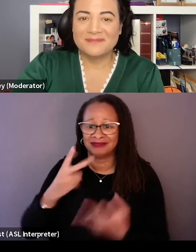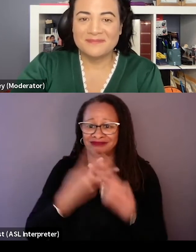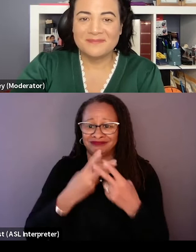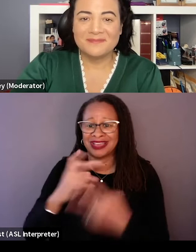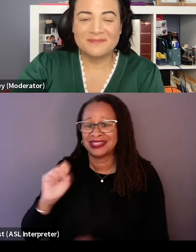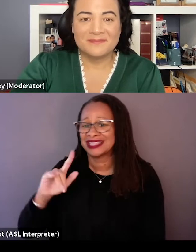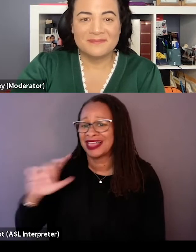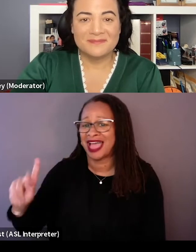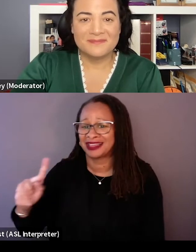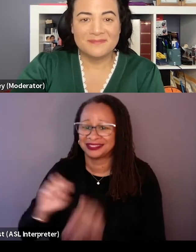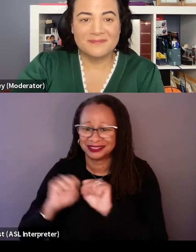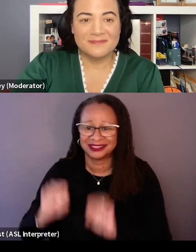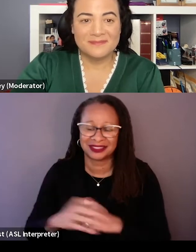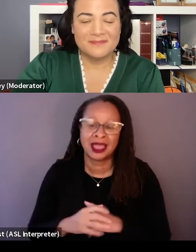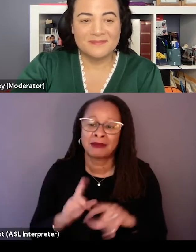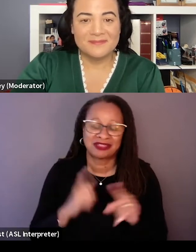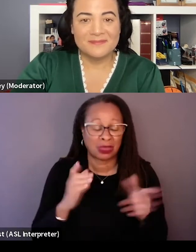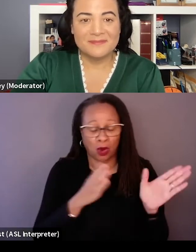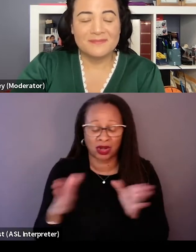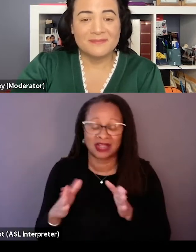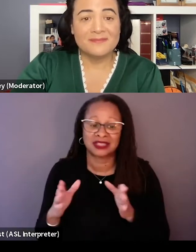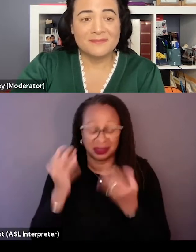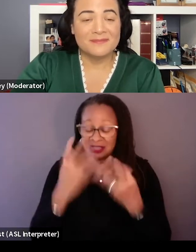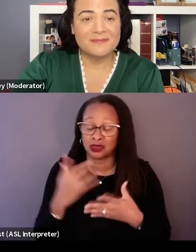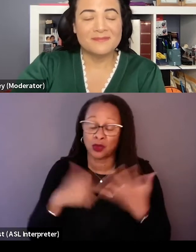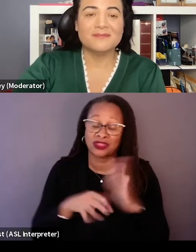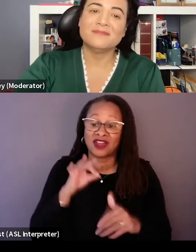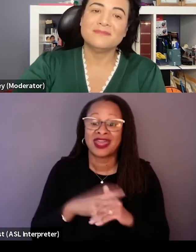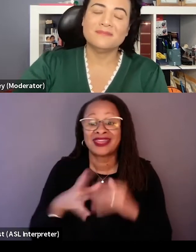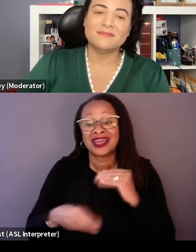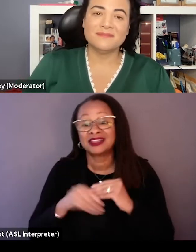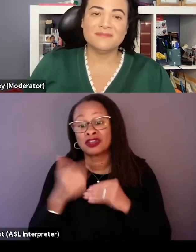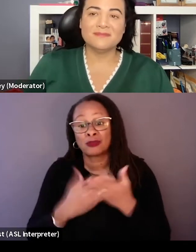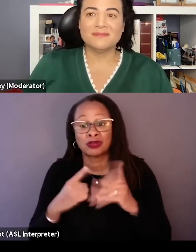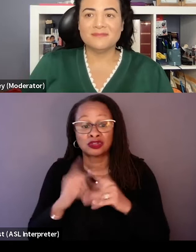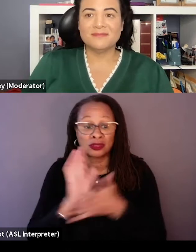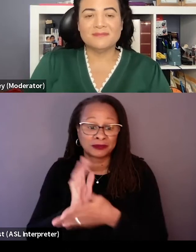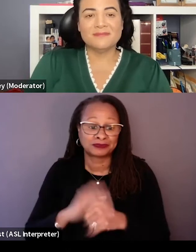and letting us know what they'd found and we're so just really adds another element to the movie. The fact that there was footage